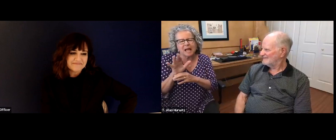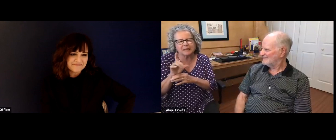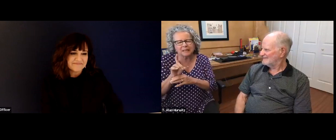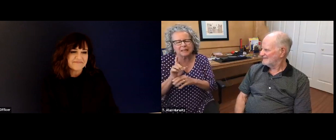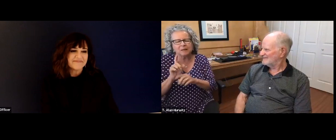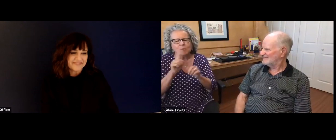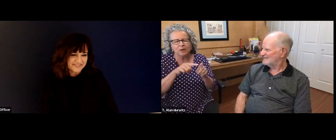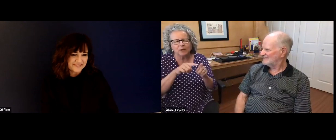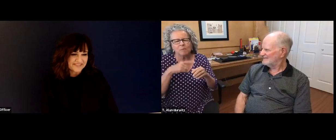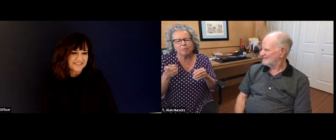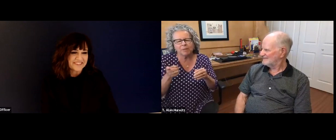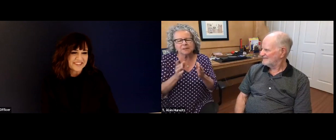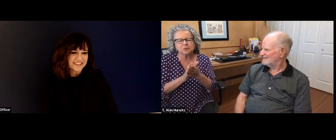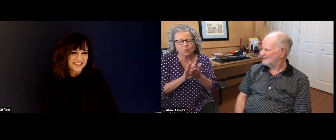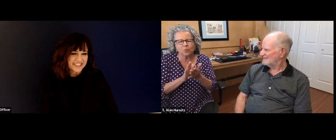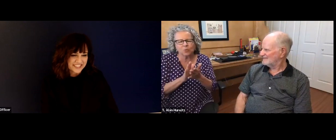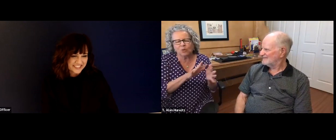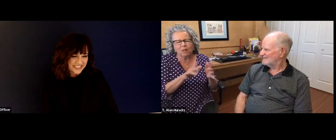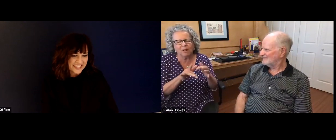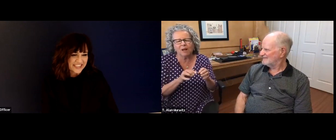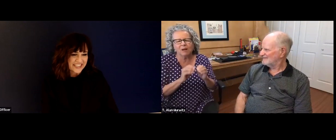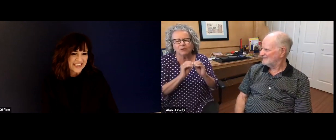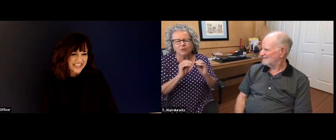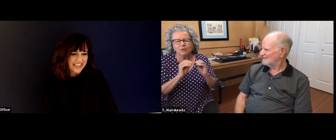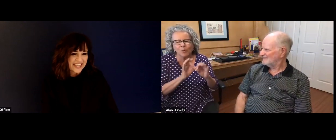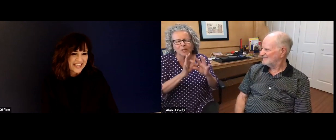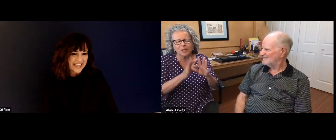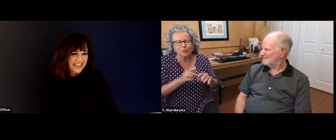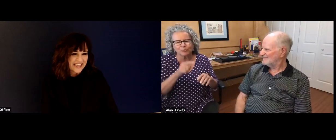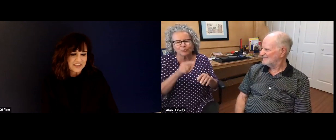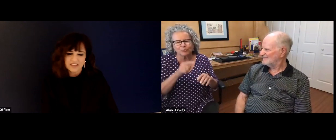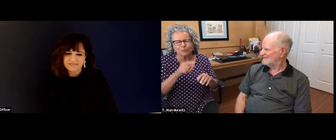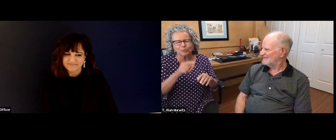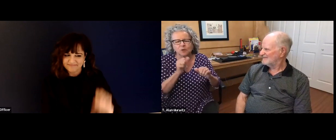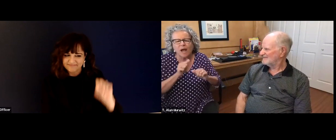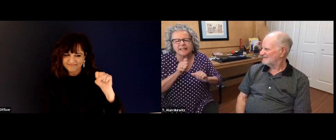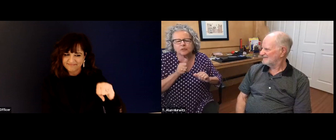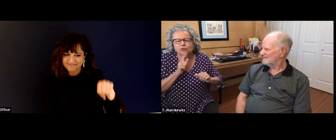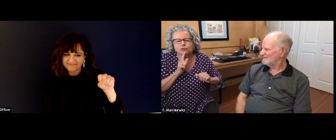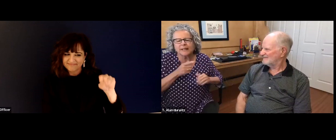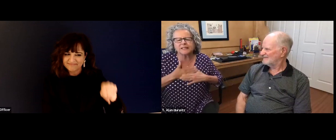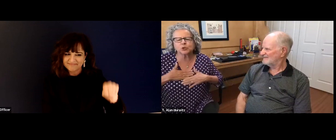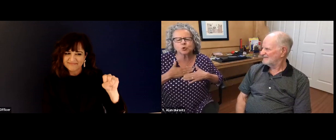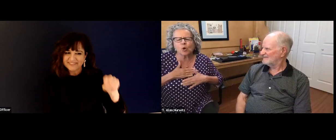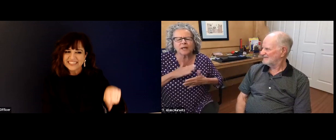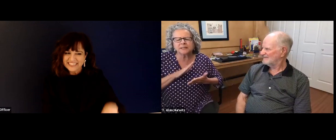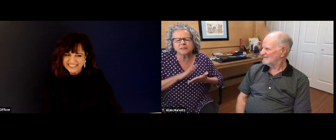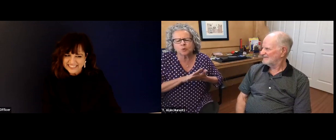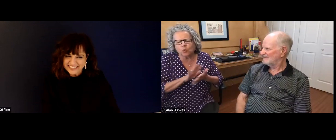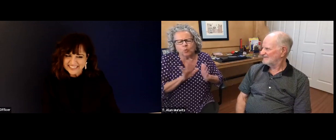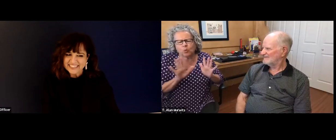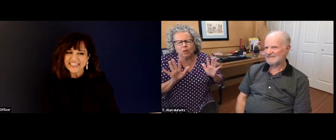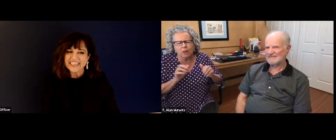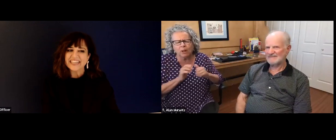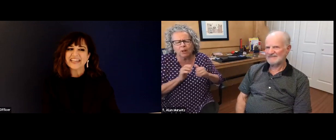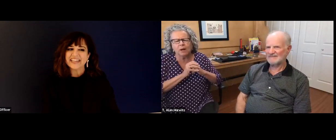comfortable in school, I went through school without interpreting services. Right. I left CID, I ended up in a in a